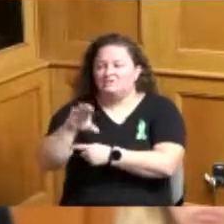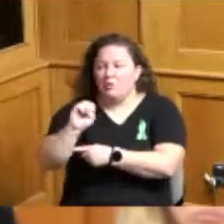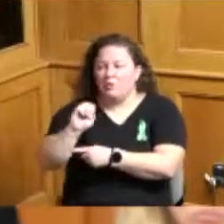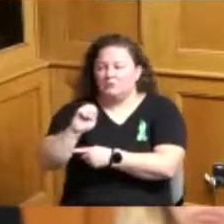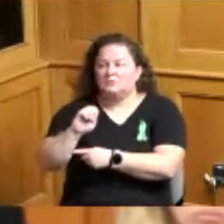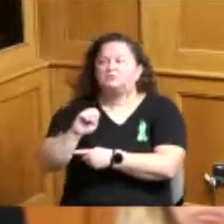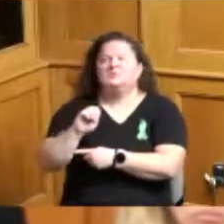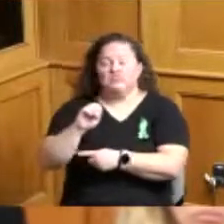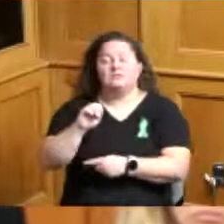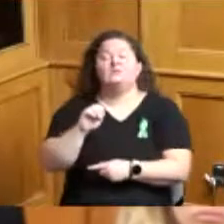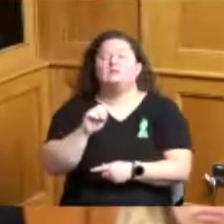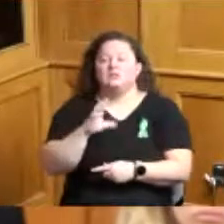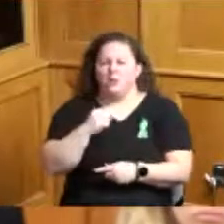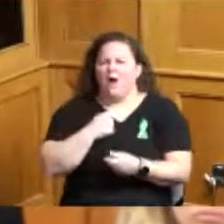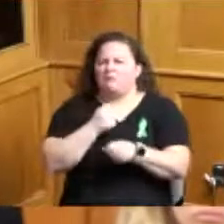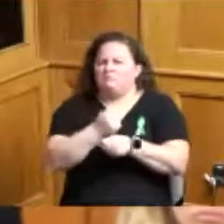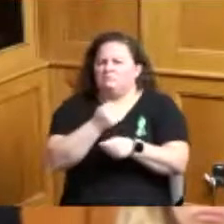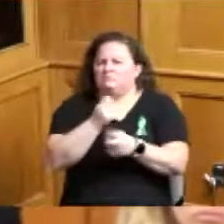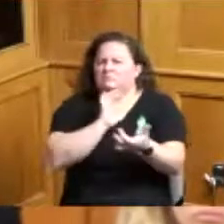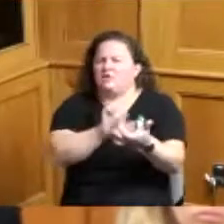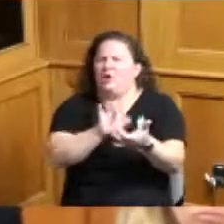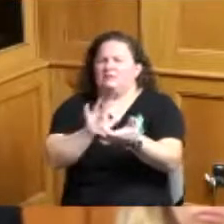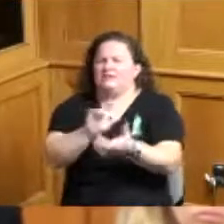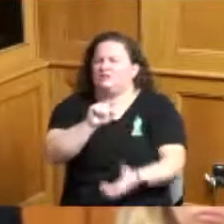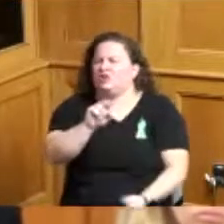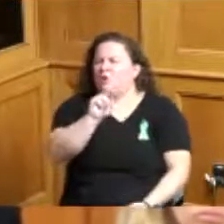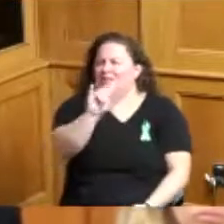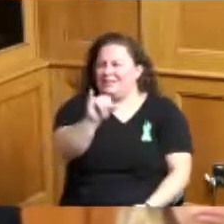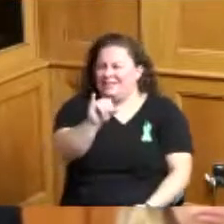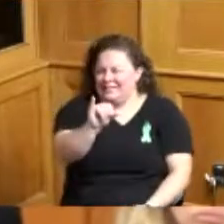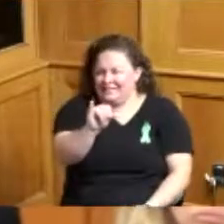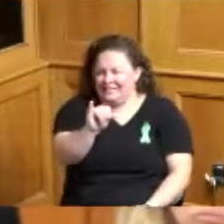the pretty much I think the Administrative Assistant to the County Treasurer he's pretty